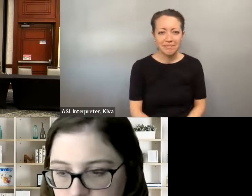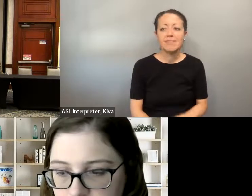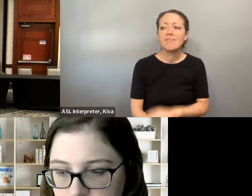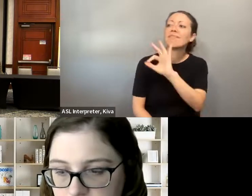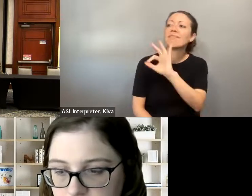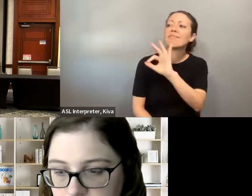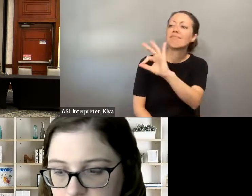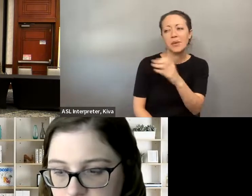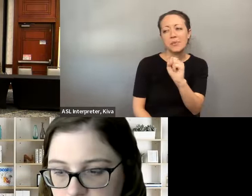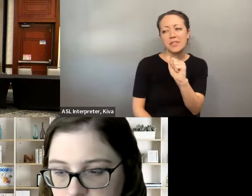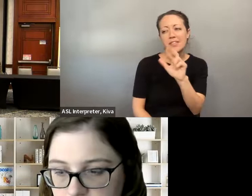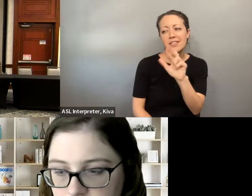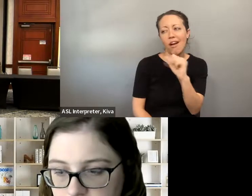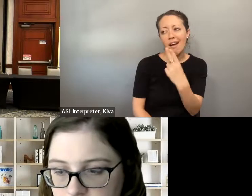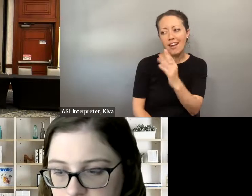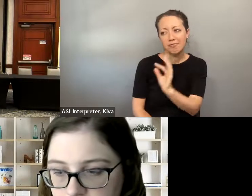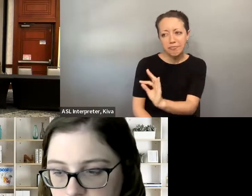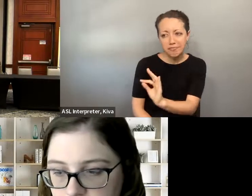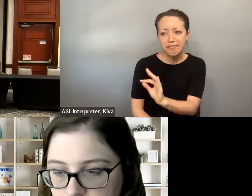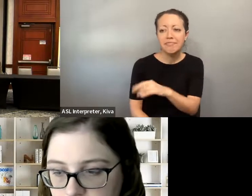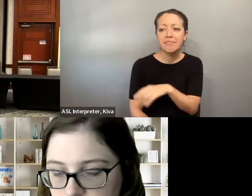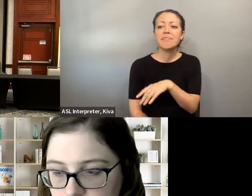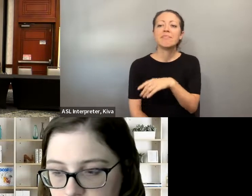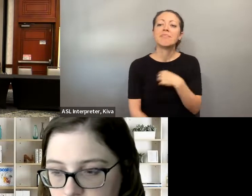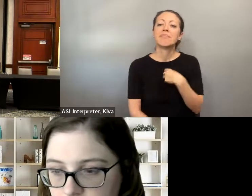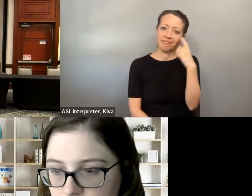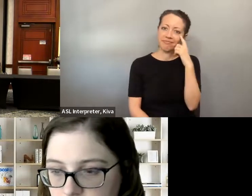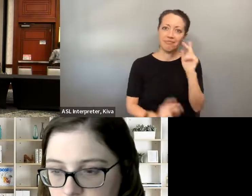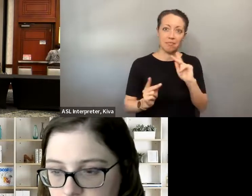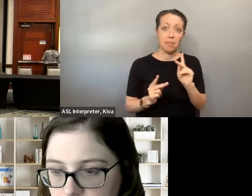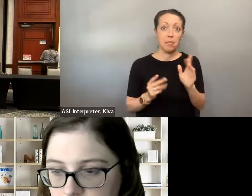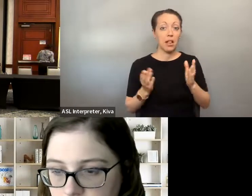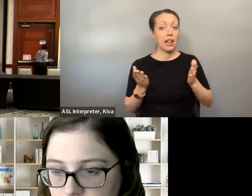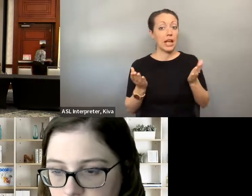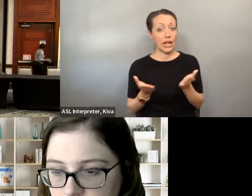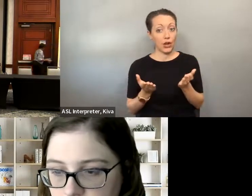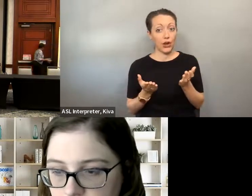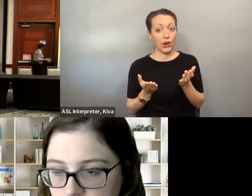that.